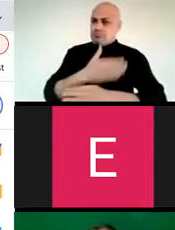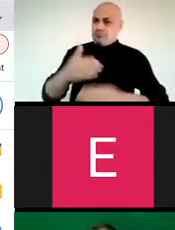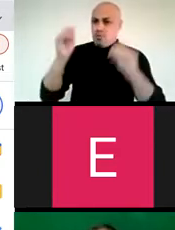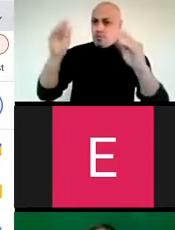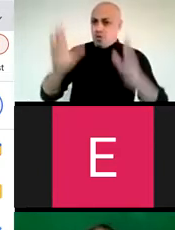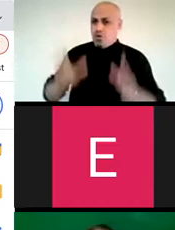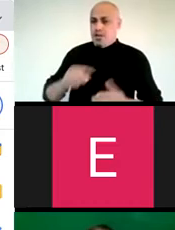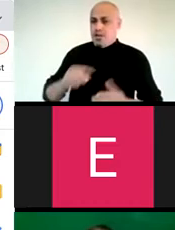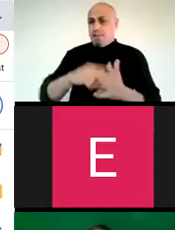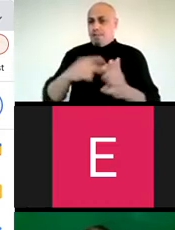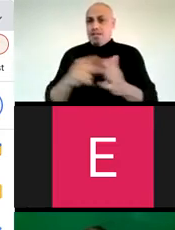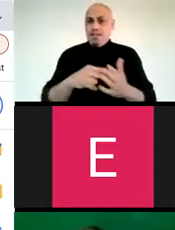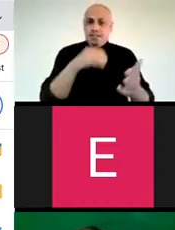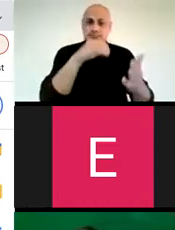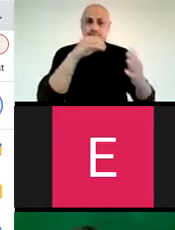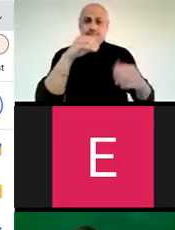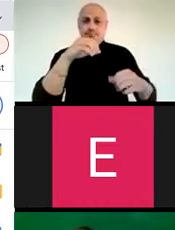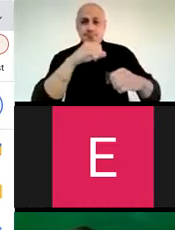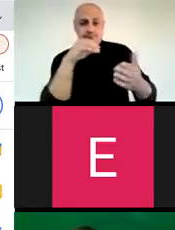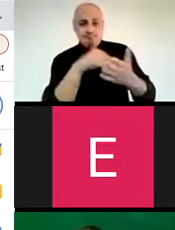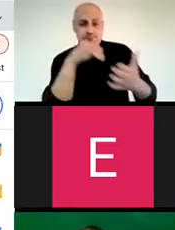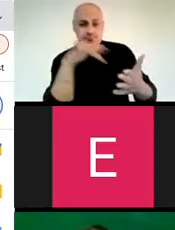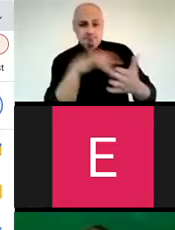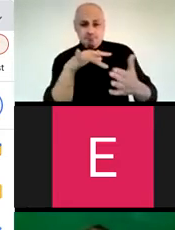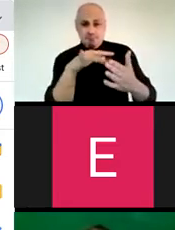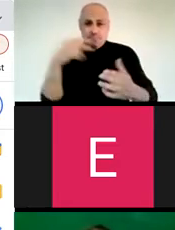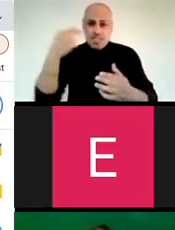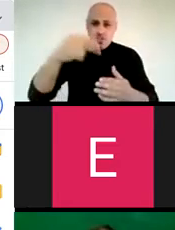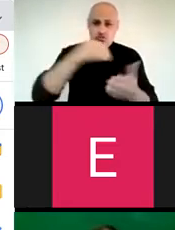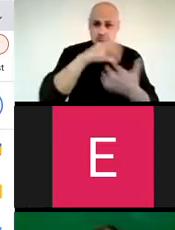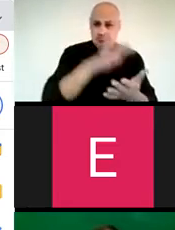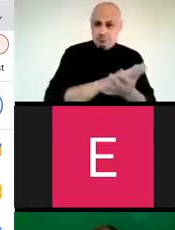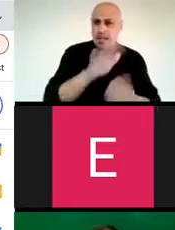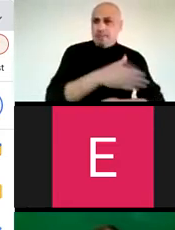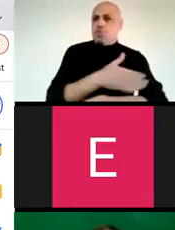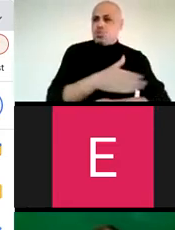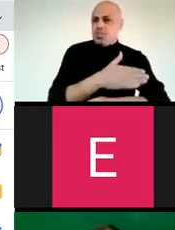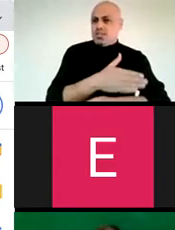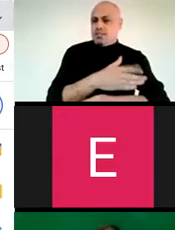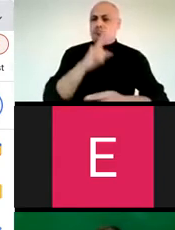ethnomusicologist. That means I'm an anthropologist who studies music and musicians and I'm very